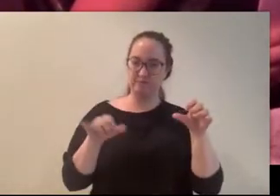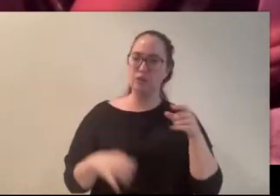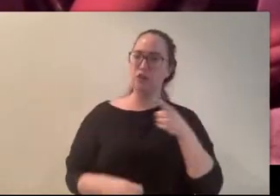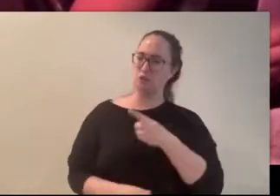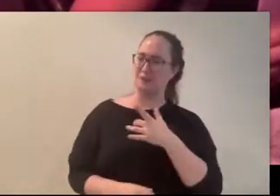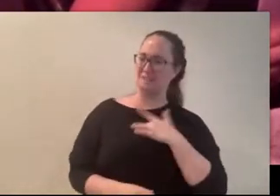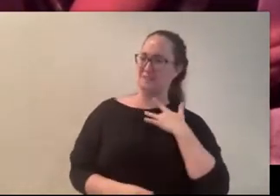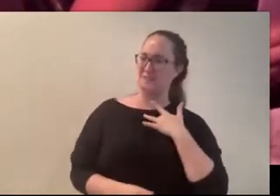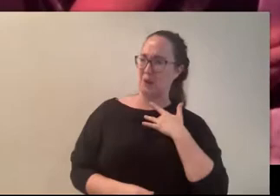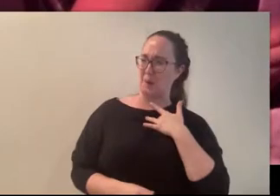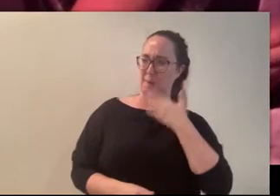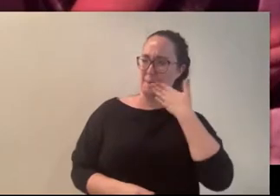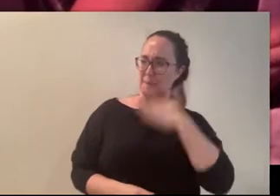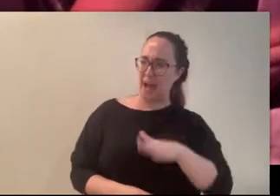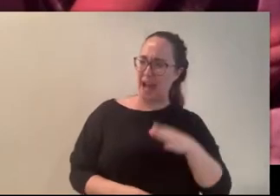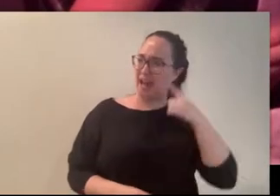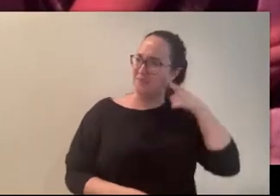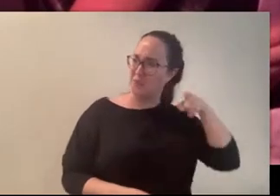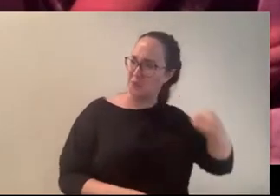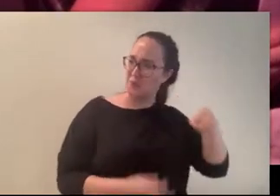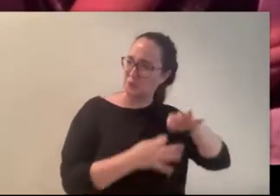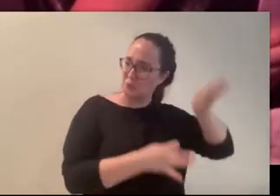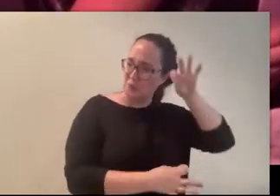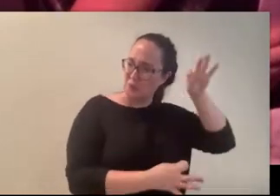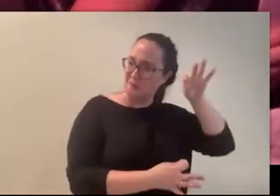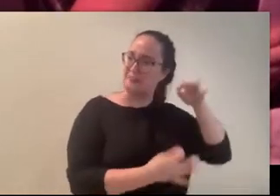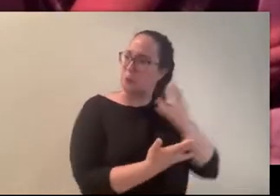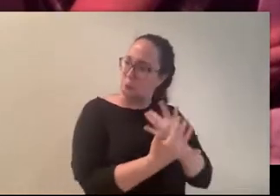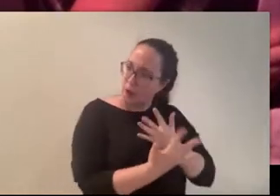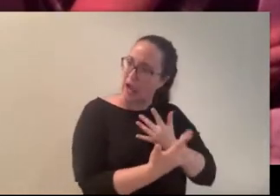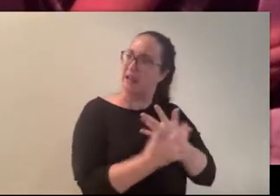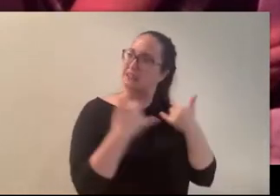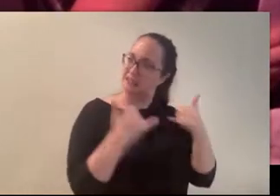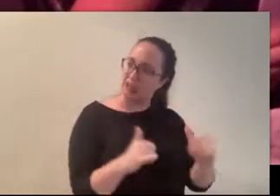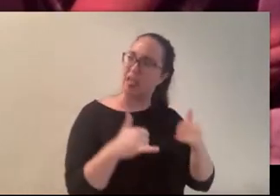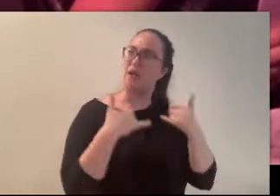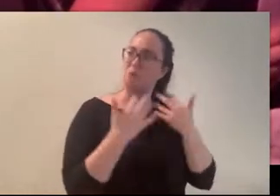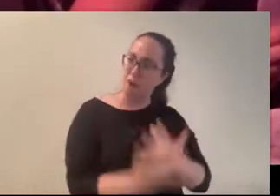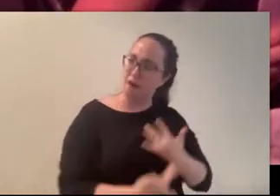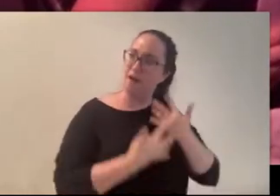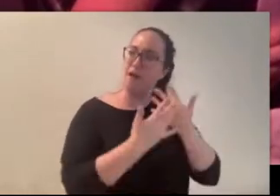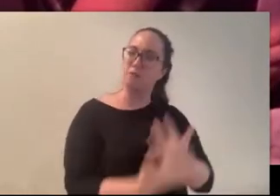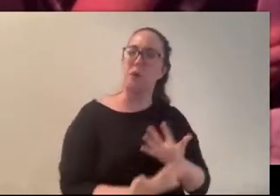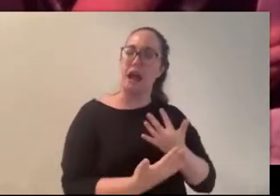little bad for her? She’s still waiting for justice after all this time.” “Stefi-”